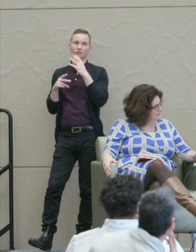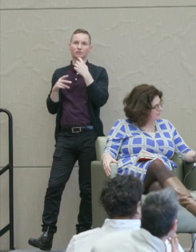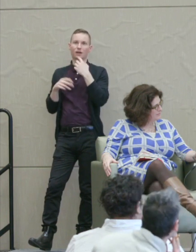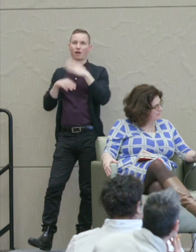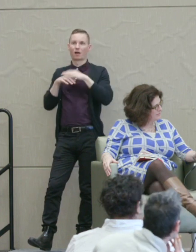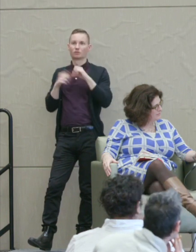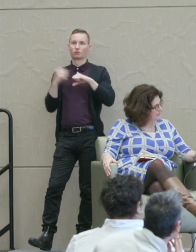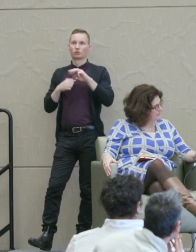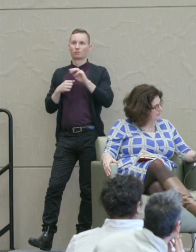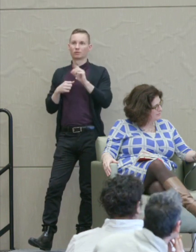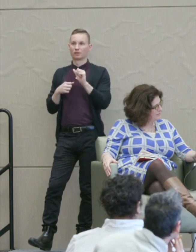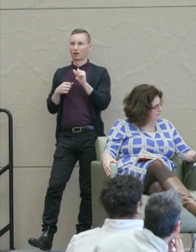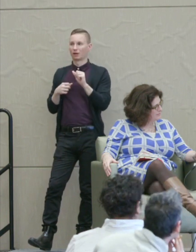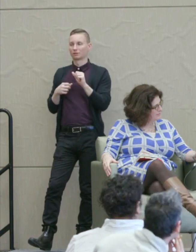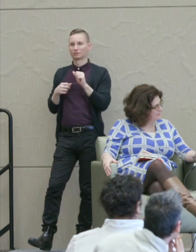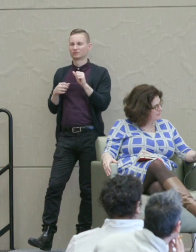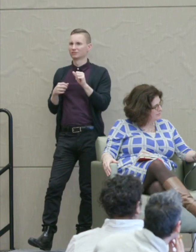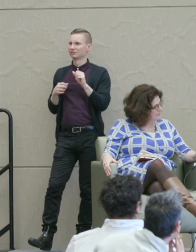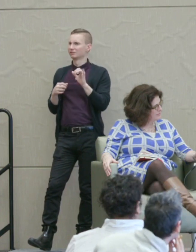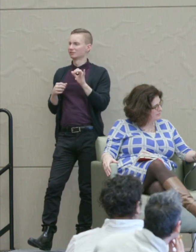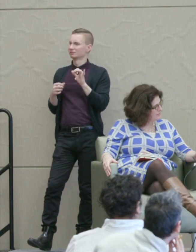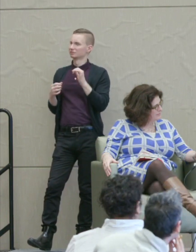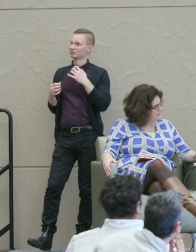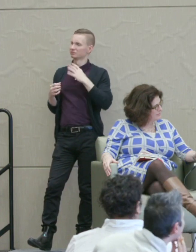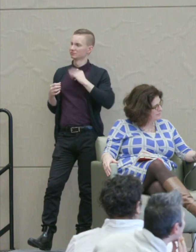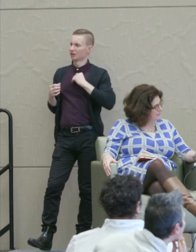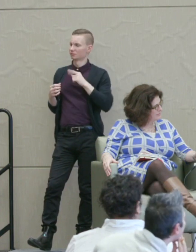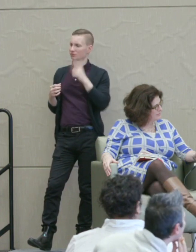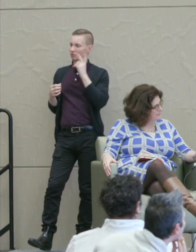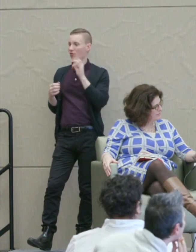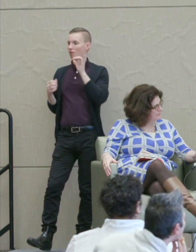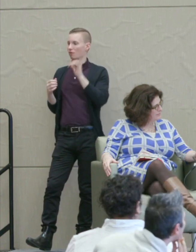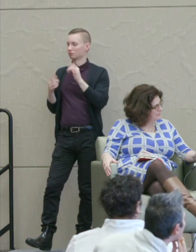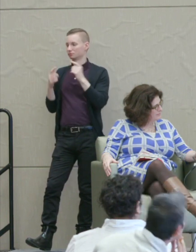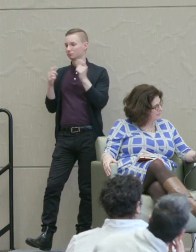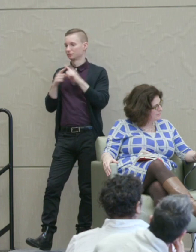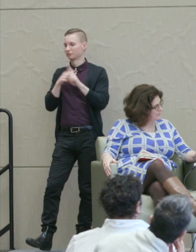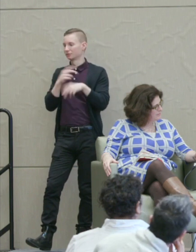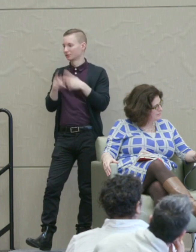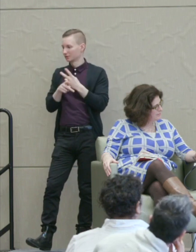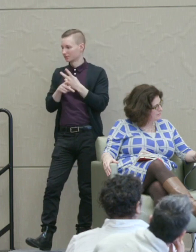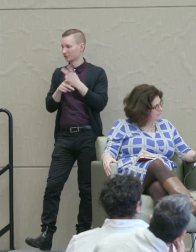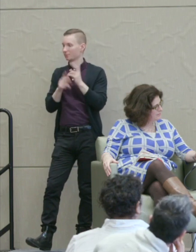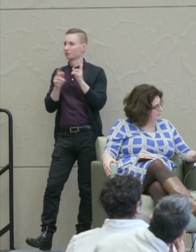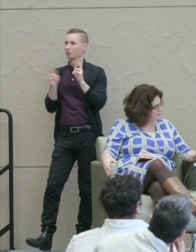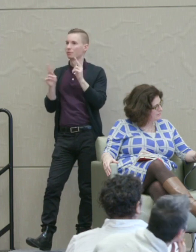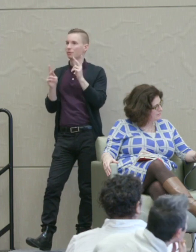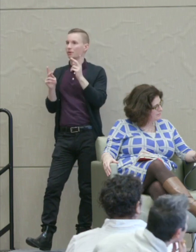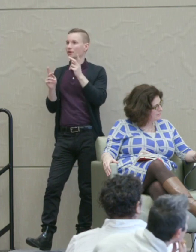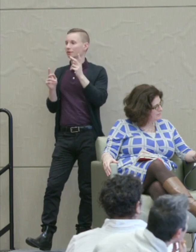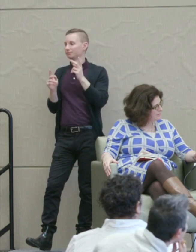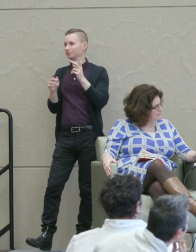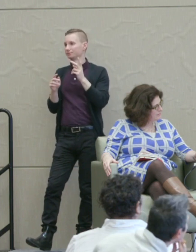And it's very dispiriting because you see that all kinds of ... people are singled out for scapegoating.